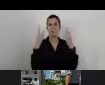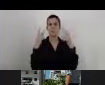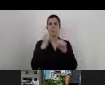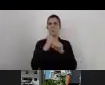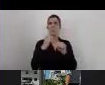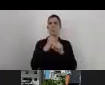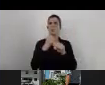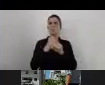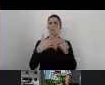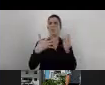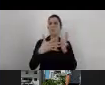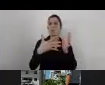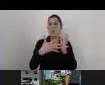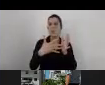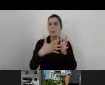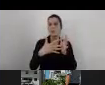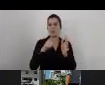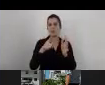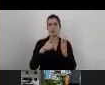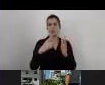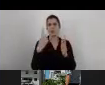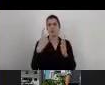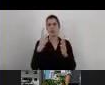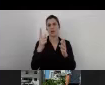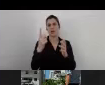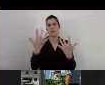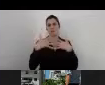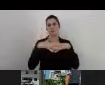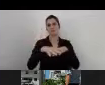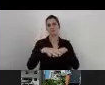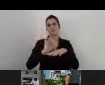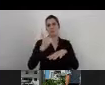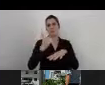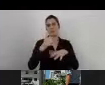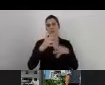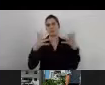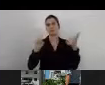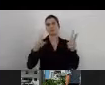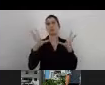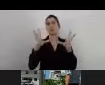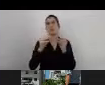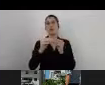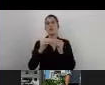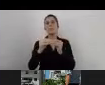the biggest integrations we have today with the A-Check system.